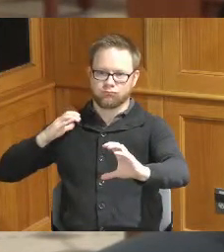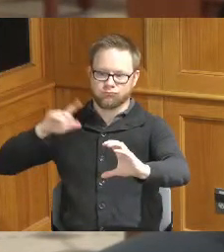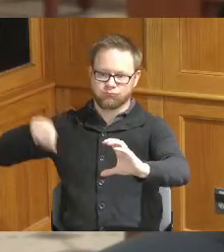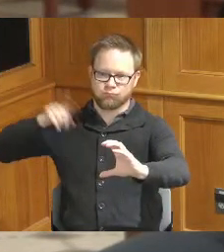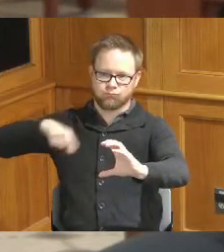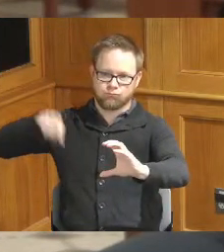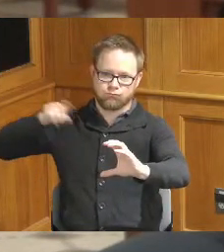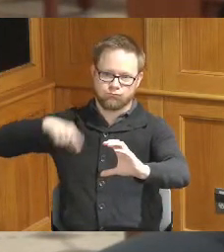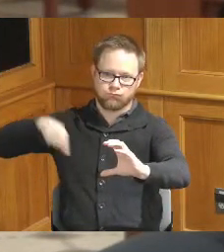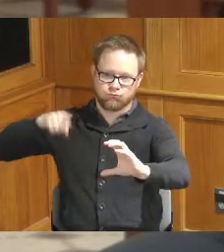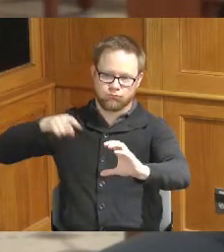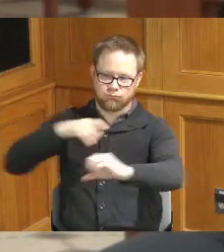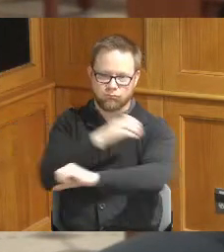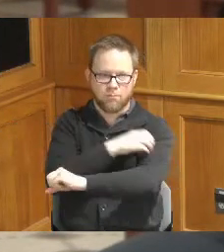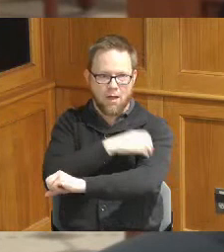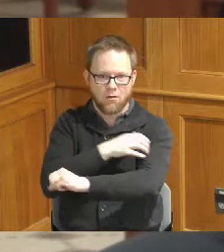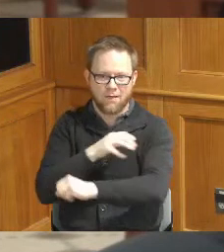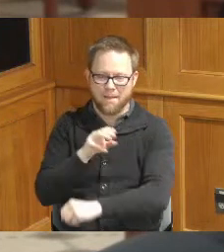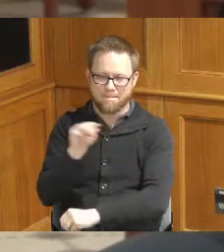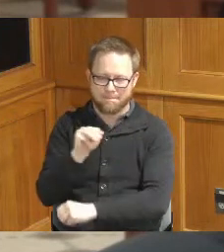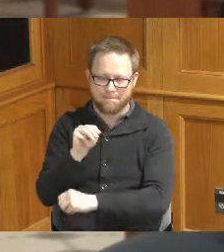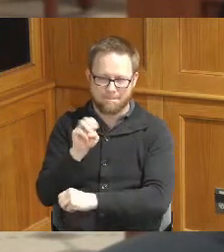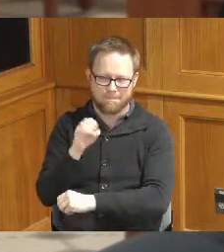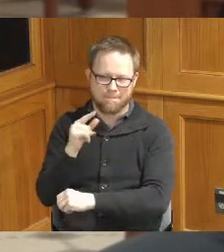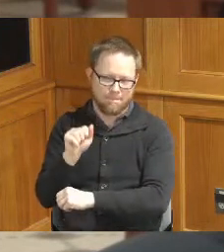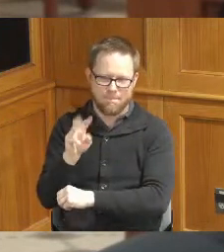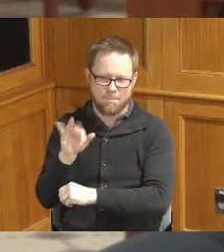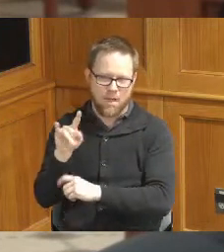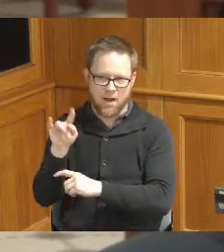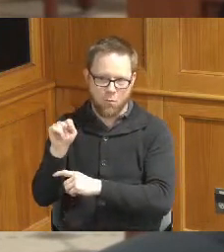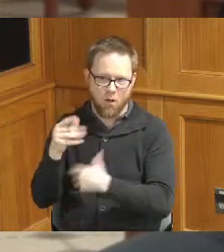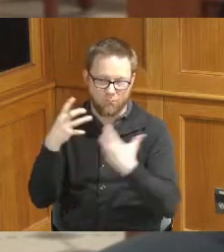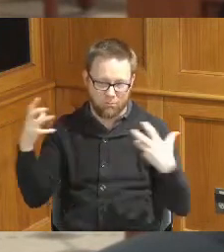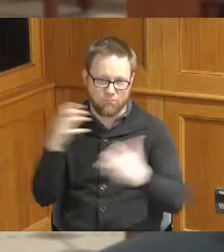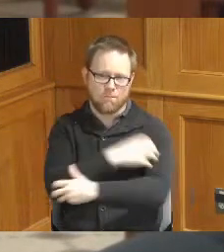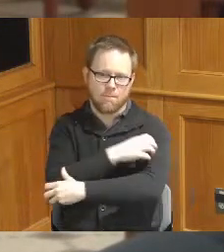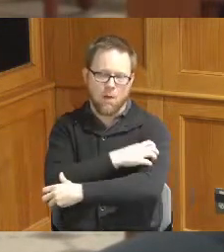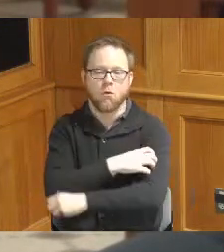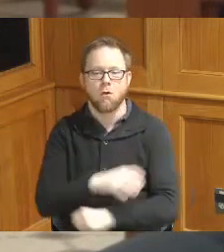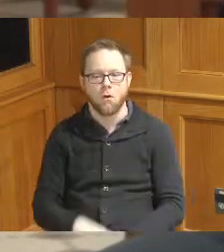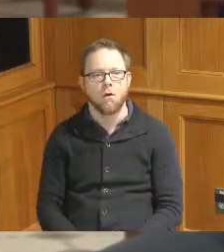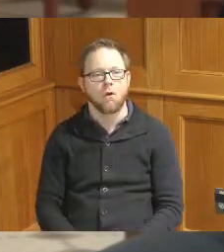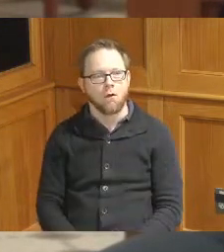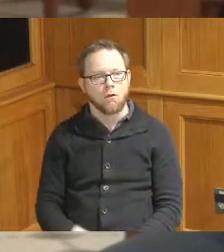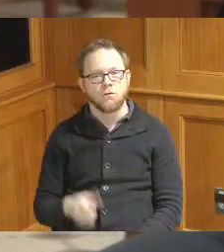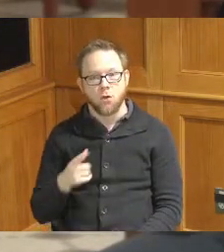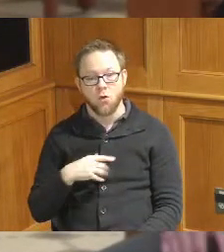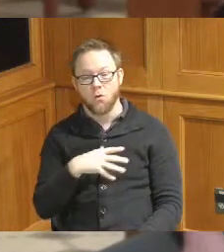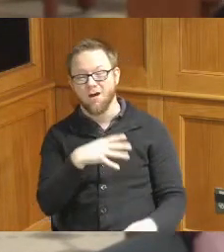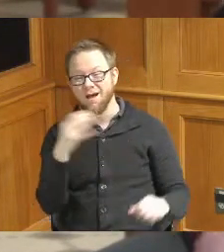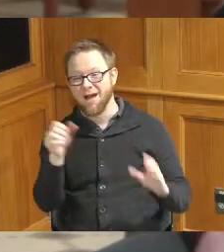that produce megawatts of power so in order to get those we had them from out of state shipped